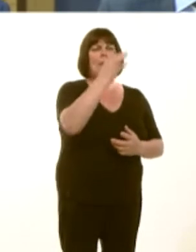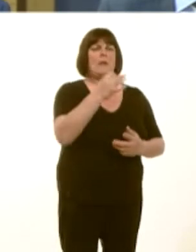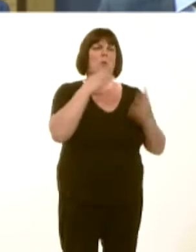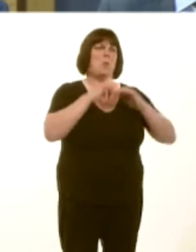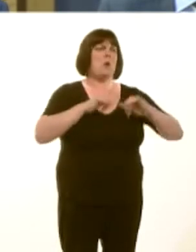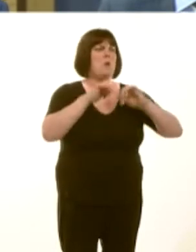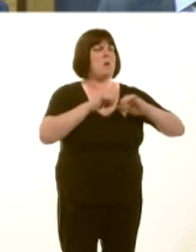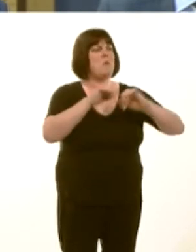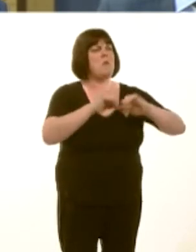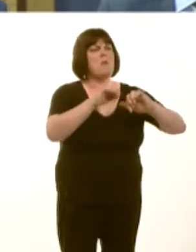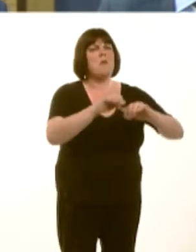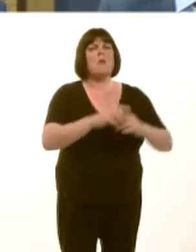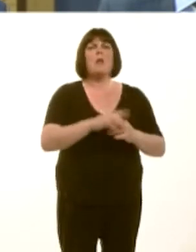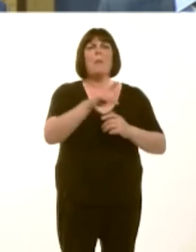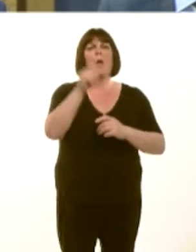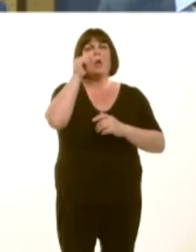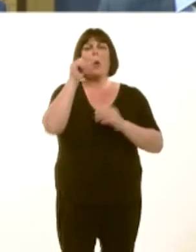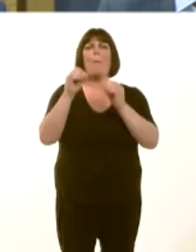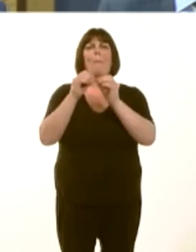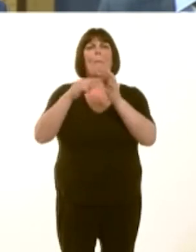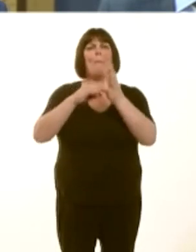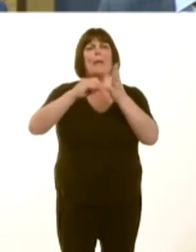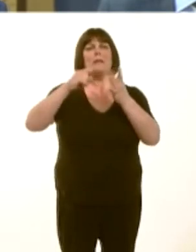boards. The current figures for the Besti Cadwaladr University Local Health Board are just that